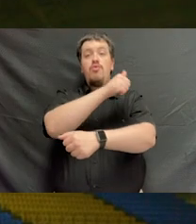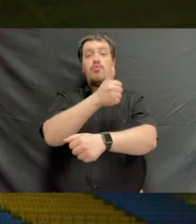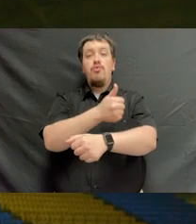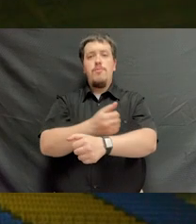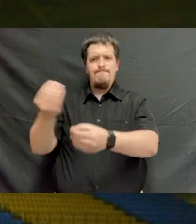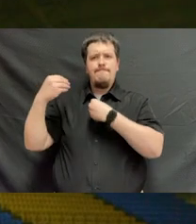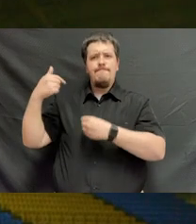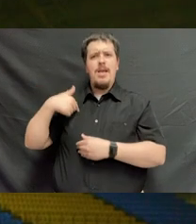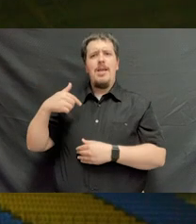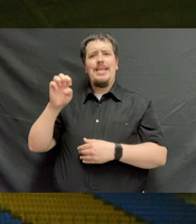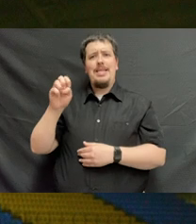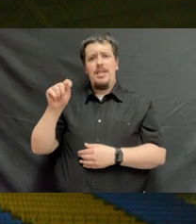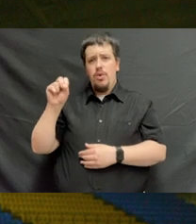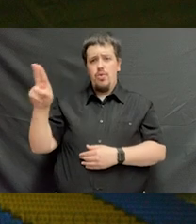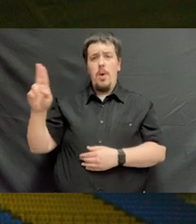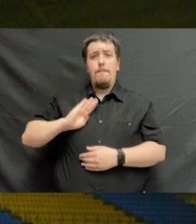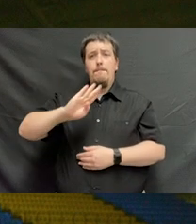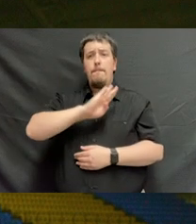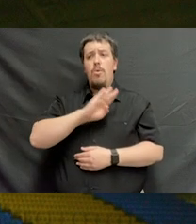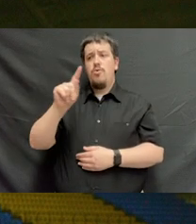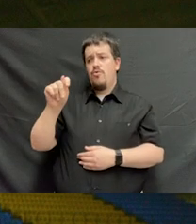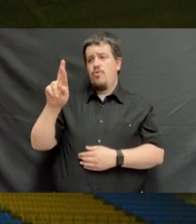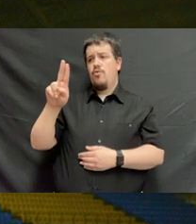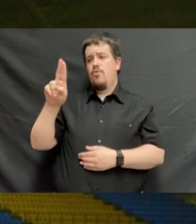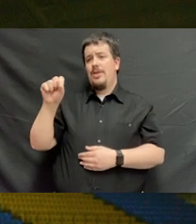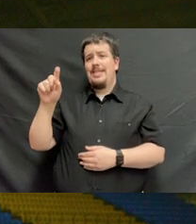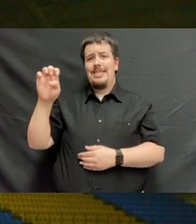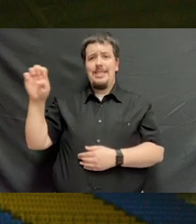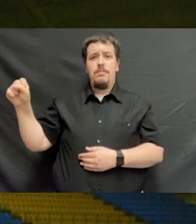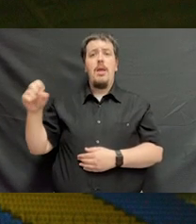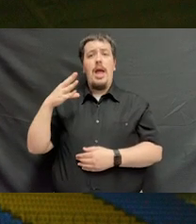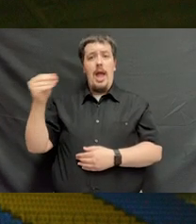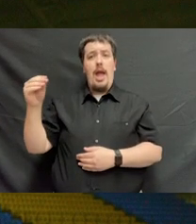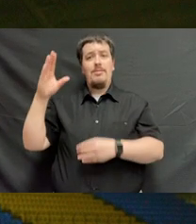by the East Tennessee State University Board of Trustees, and upon the recommendation of your faculty,